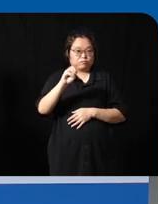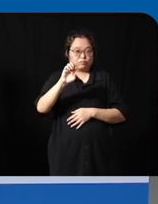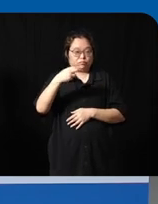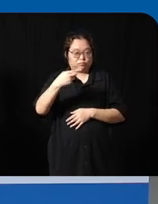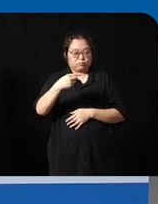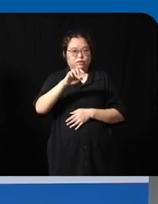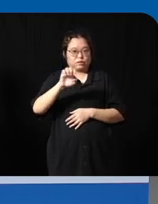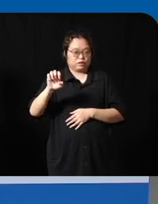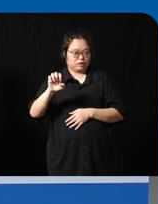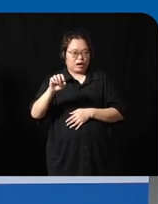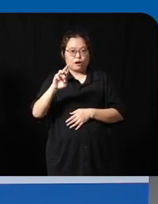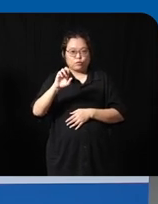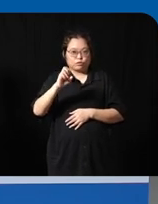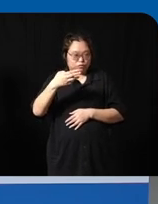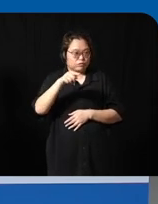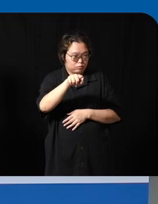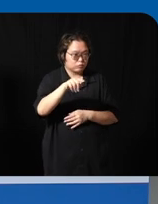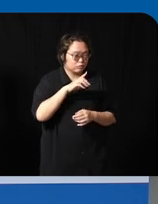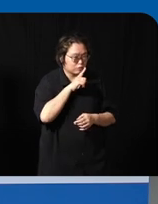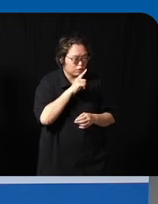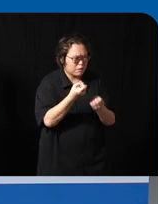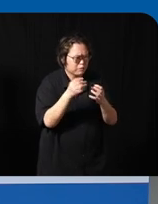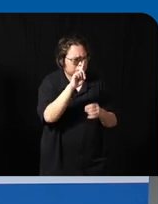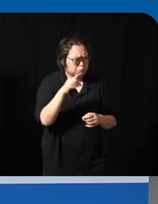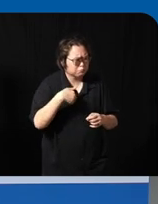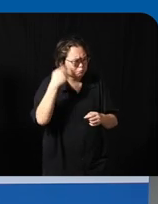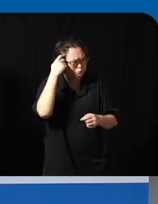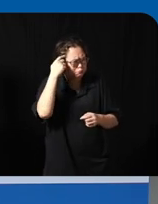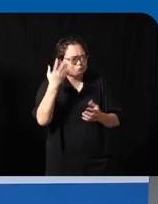suddenly come back to to panelist there's so many questions in my mind I'm sure there